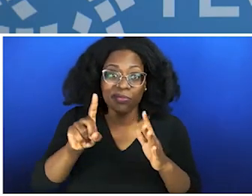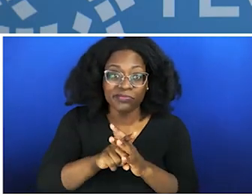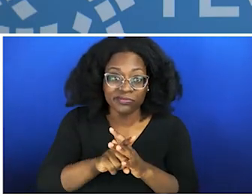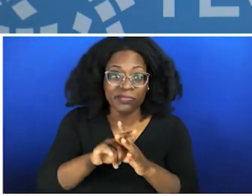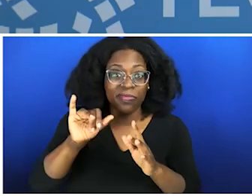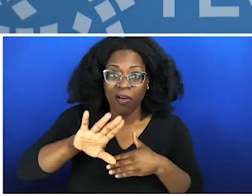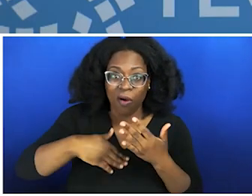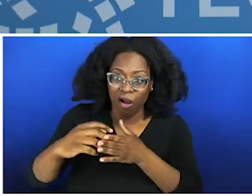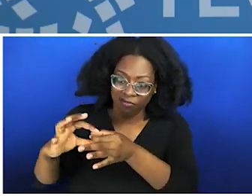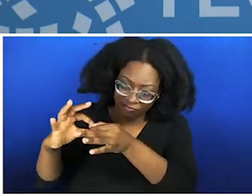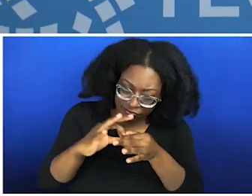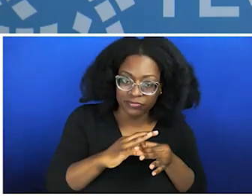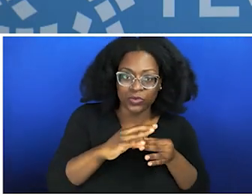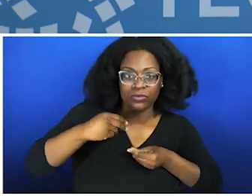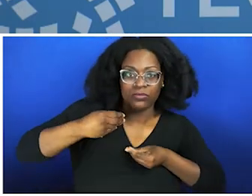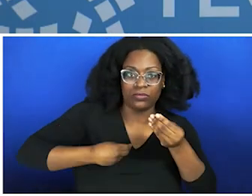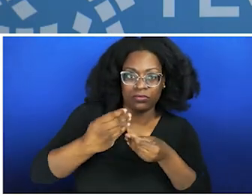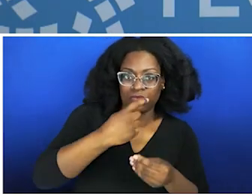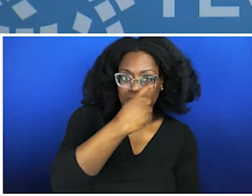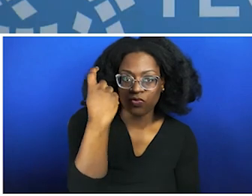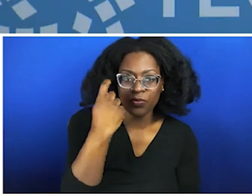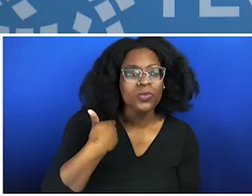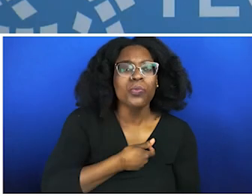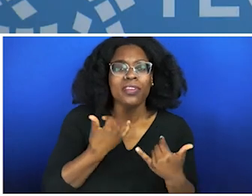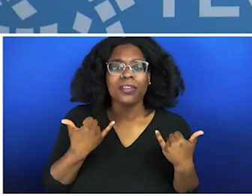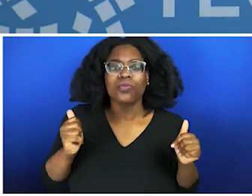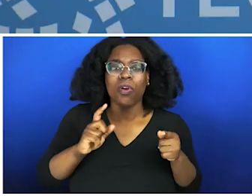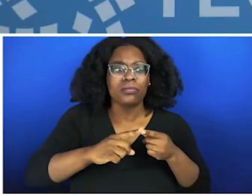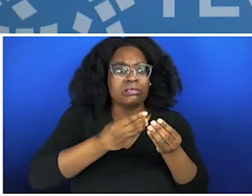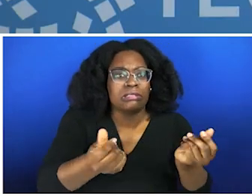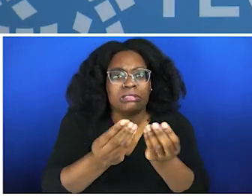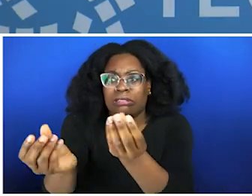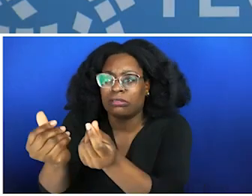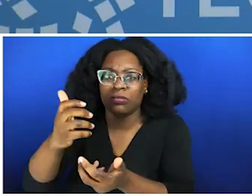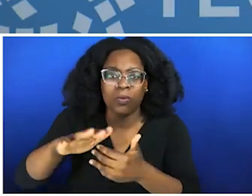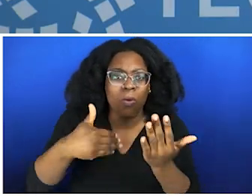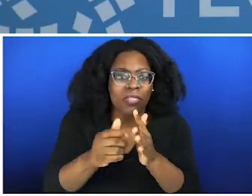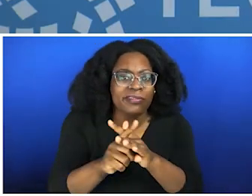to keep it in 10 minutes here — and the impulsive behaviors. There's a song called